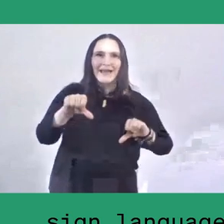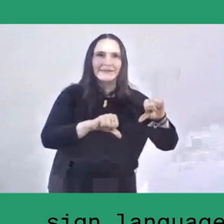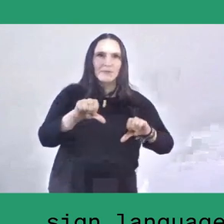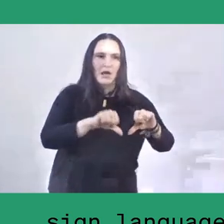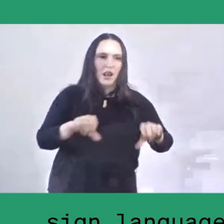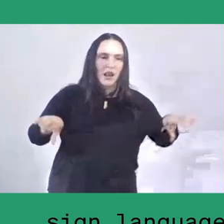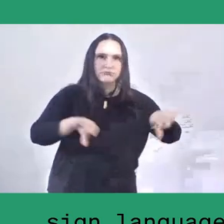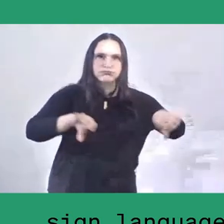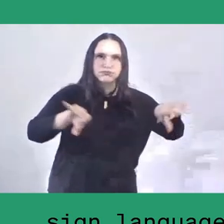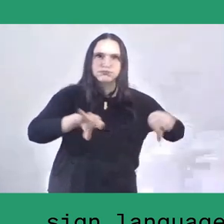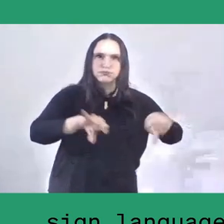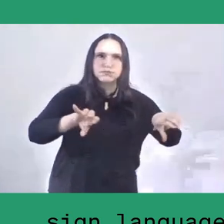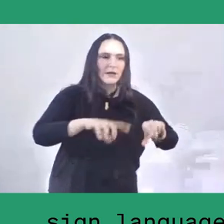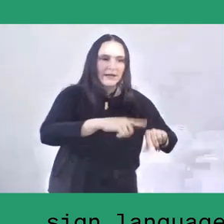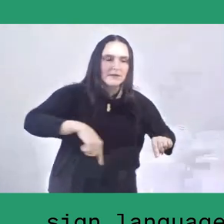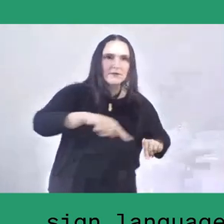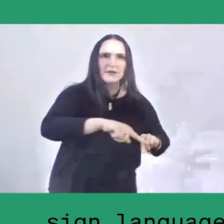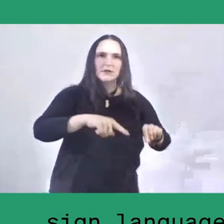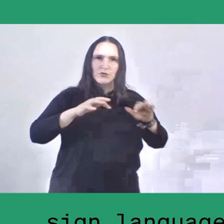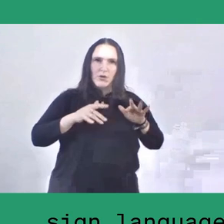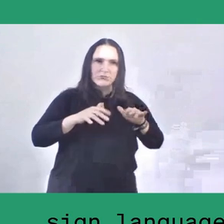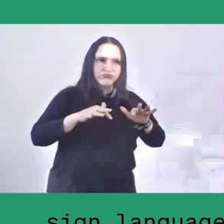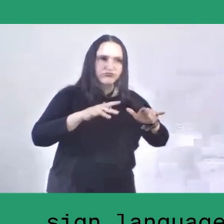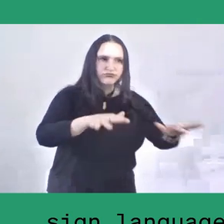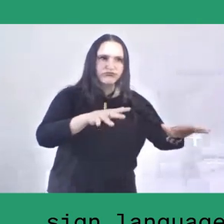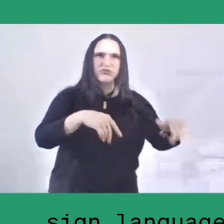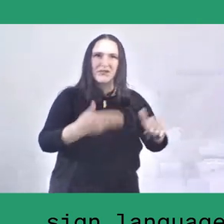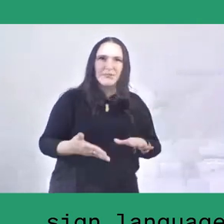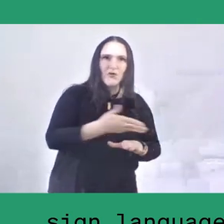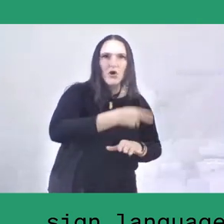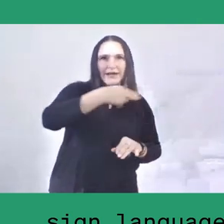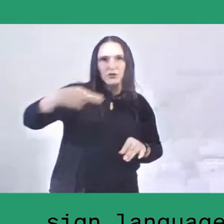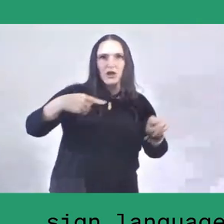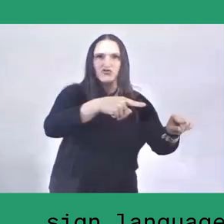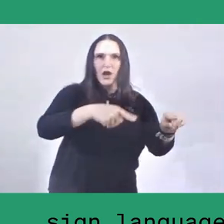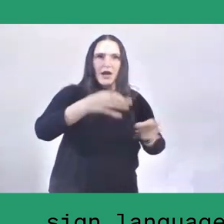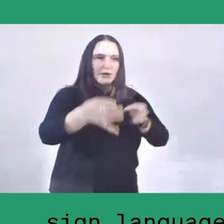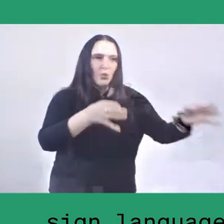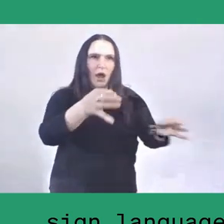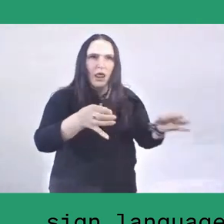has negative impacts on other villages across Indonesia. Driven by such reflection